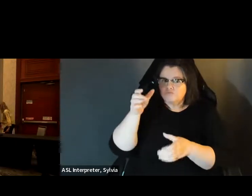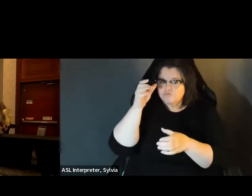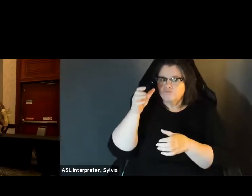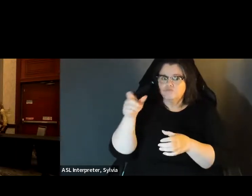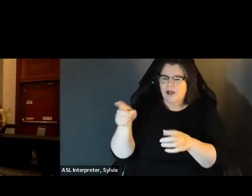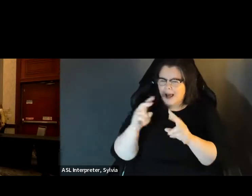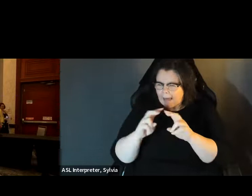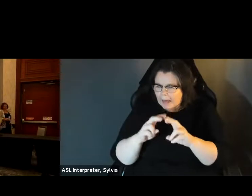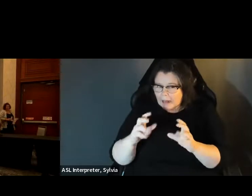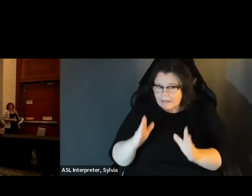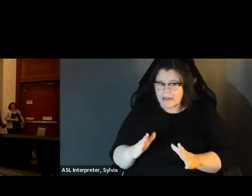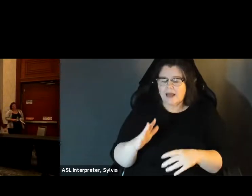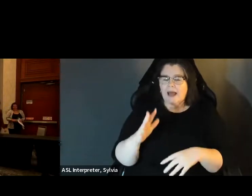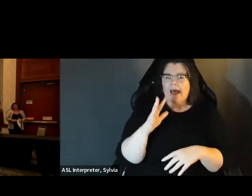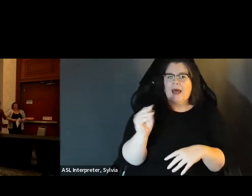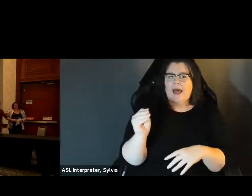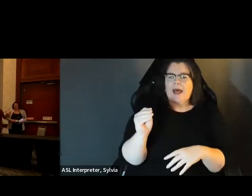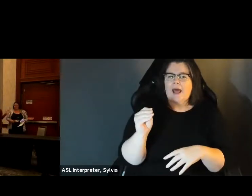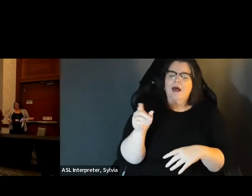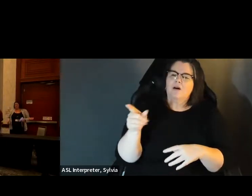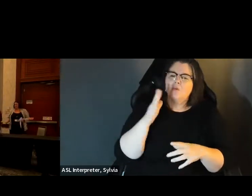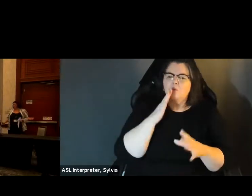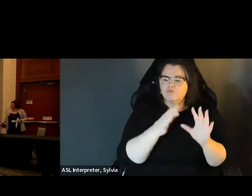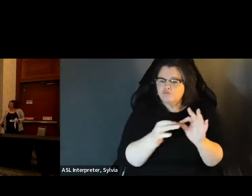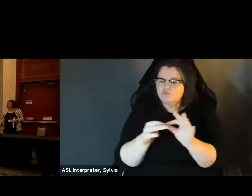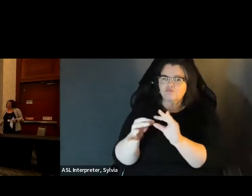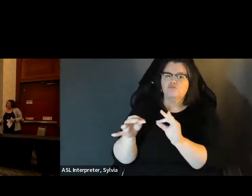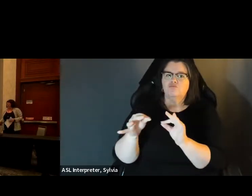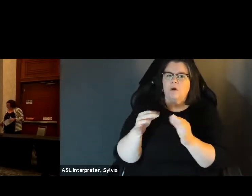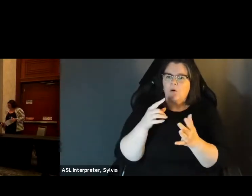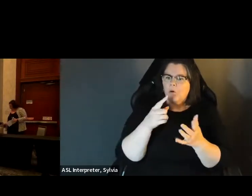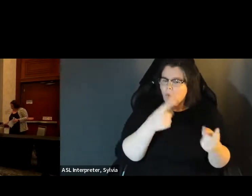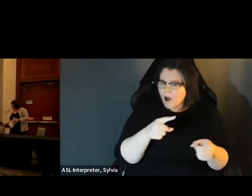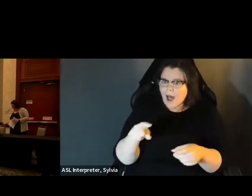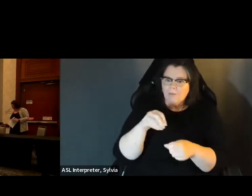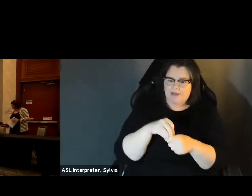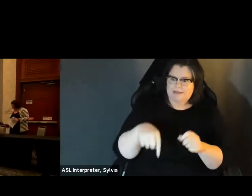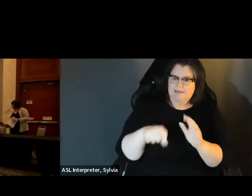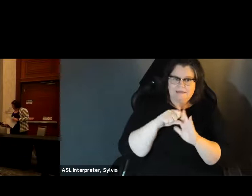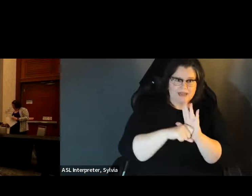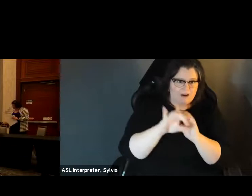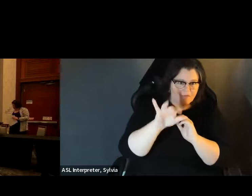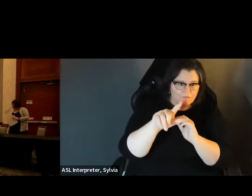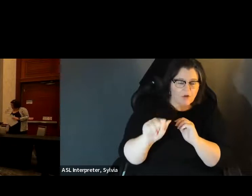voting analysts and experts to discuss historical and The current state and national legislative landscape have. current voting perspectives, the current state and